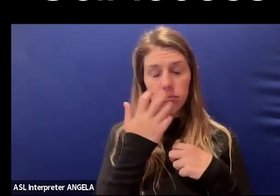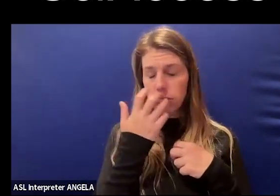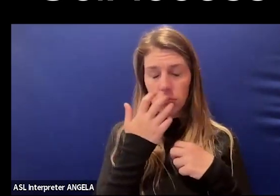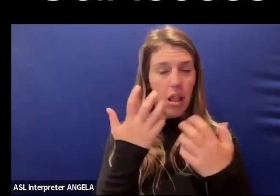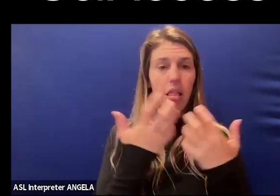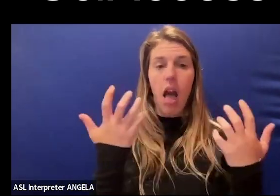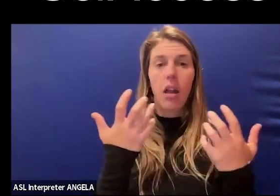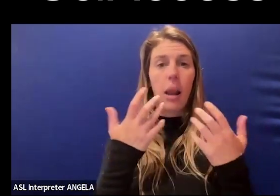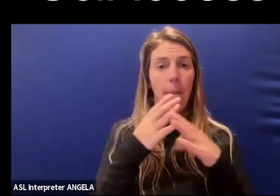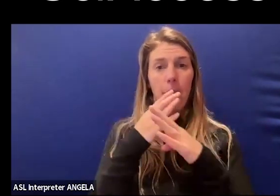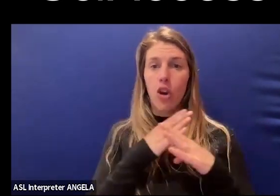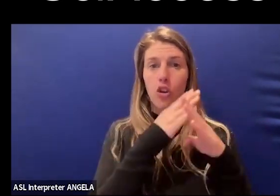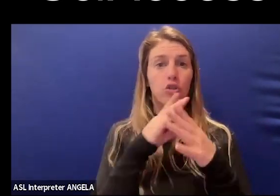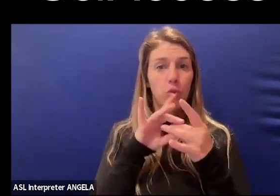there are a lot of barriers around that.